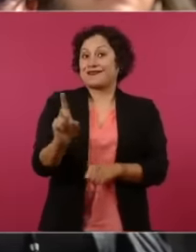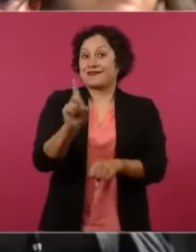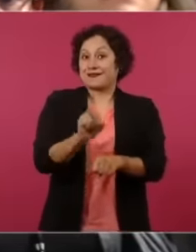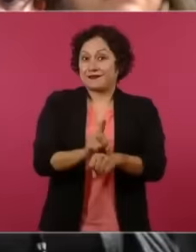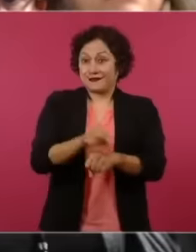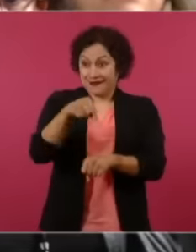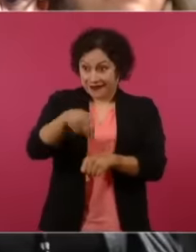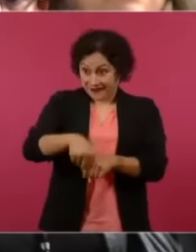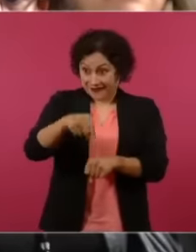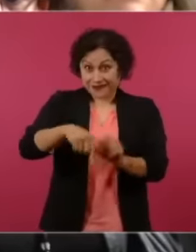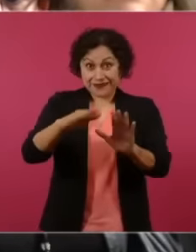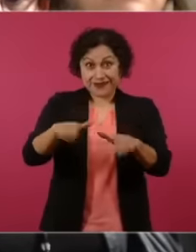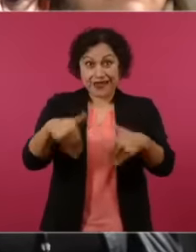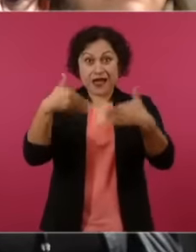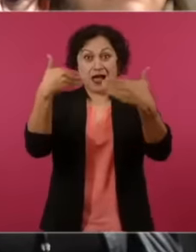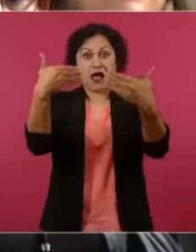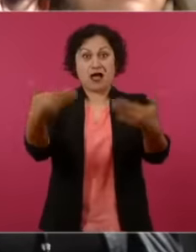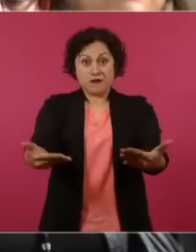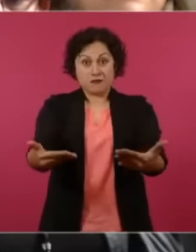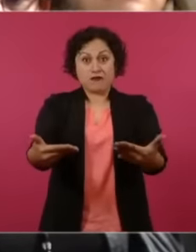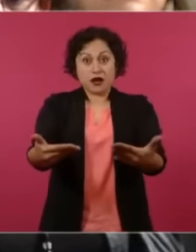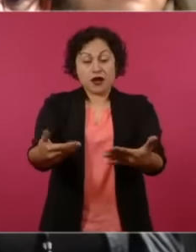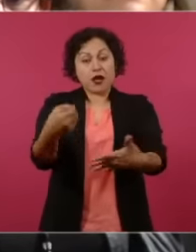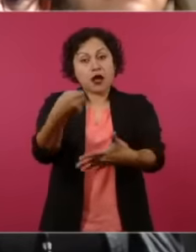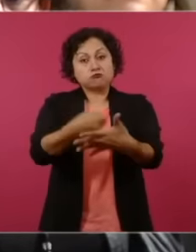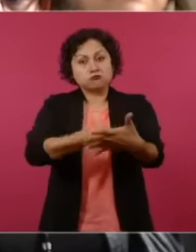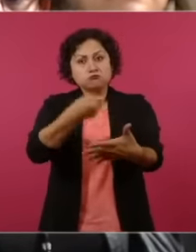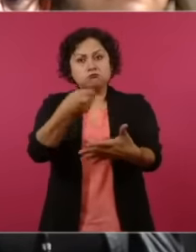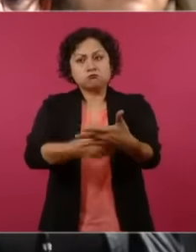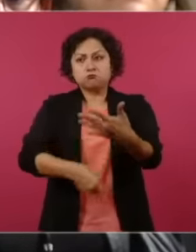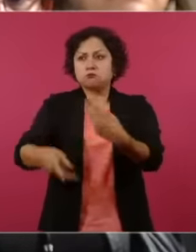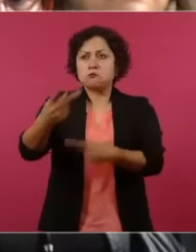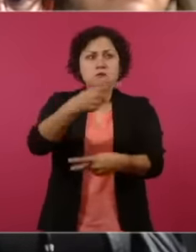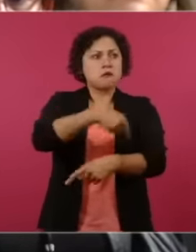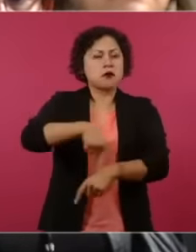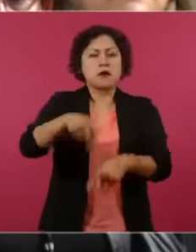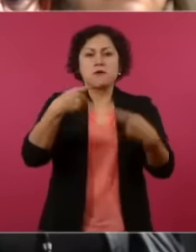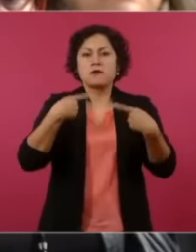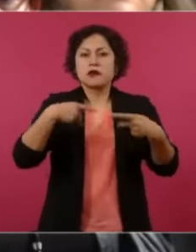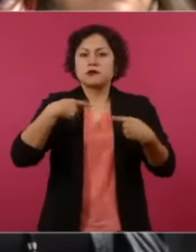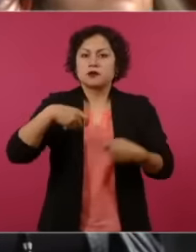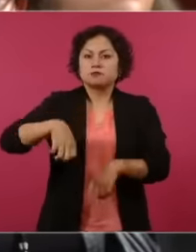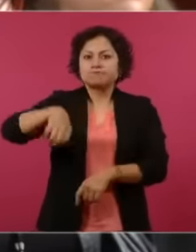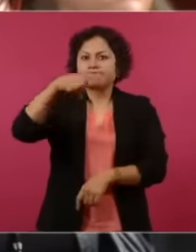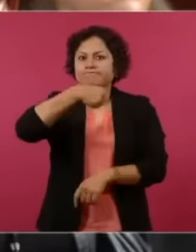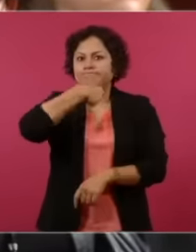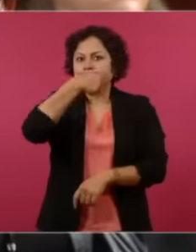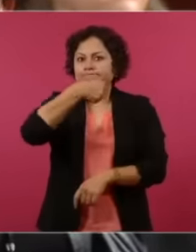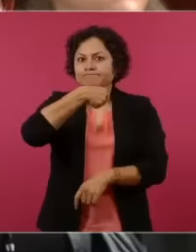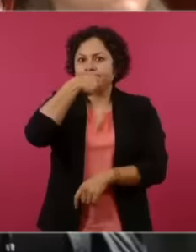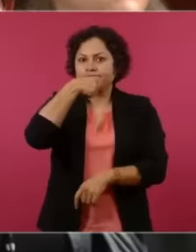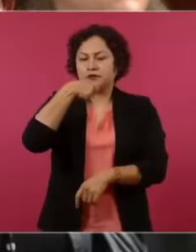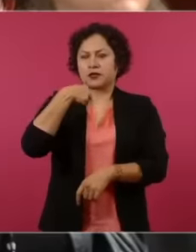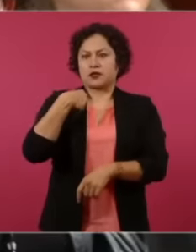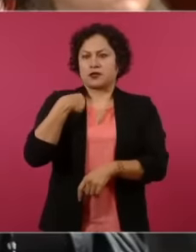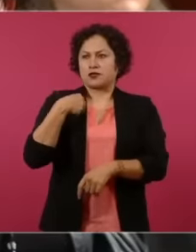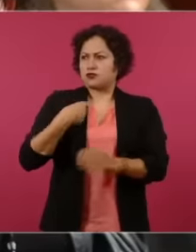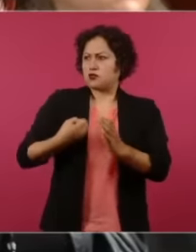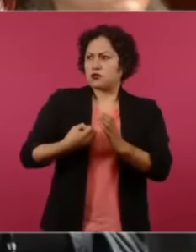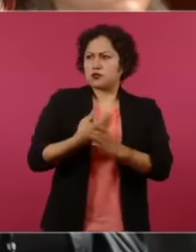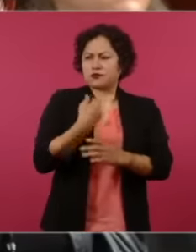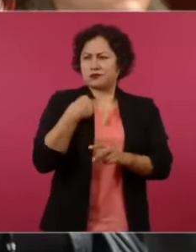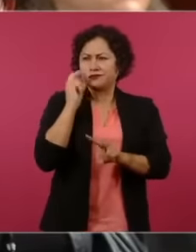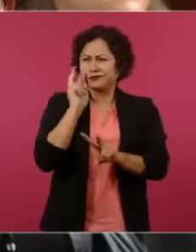elderly people when I go out and see them I mean I said what is it about because